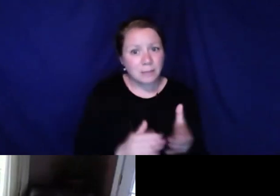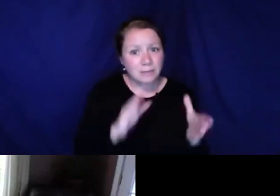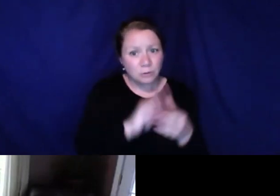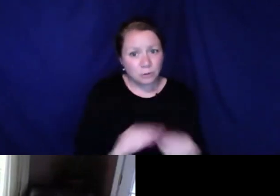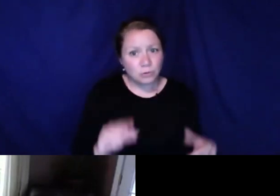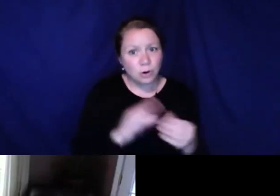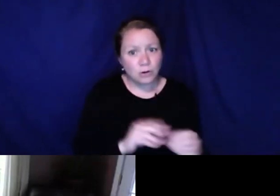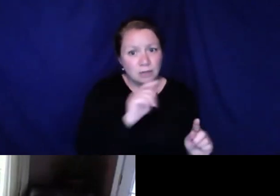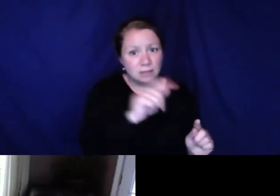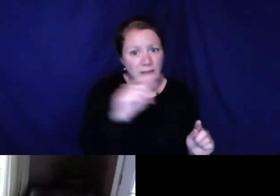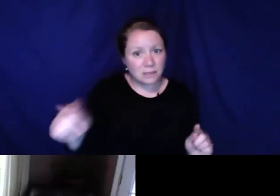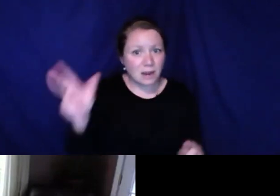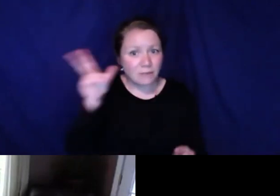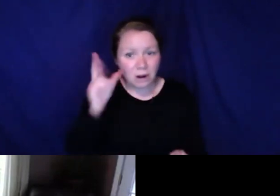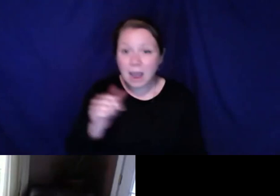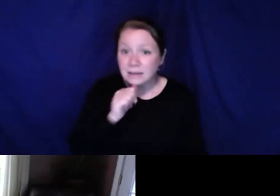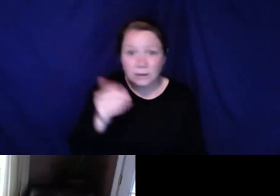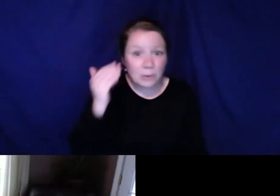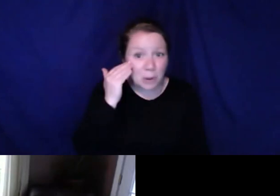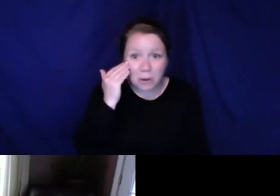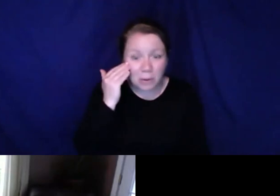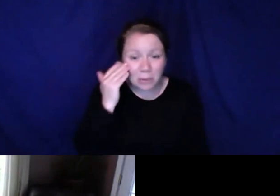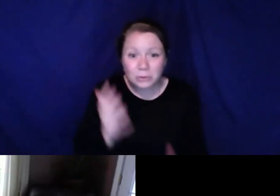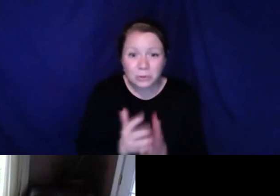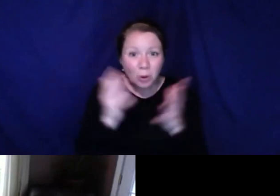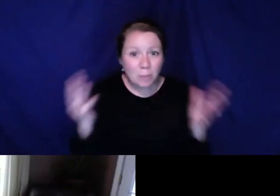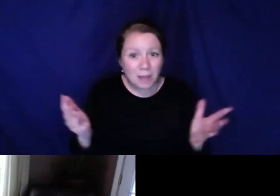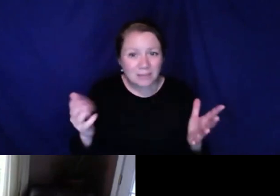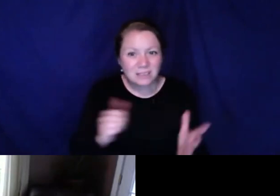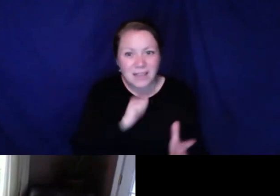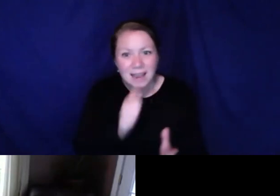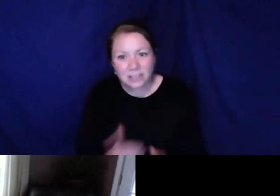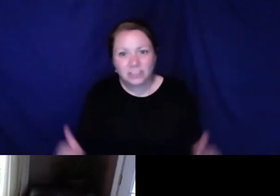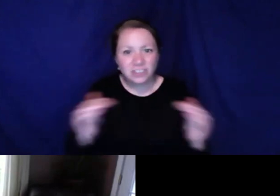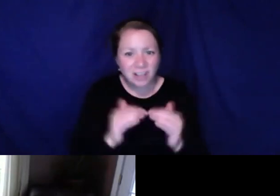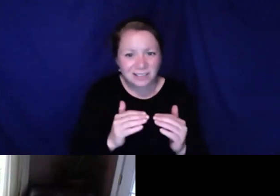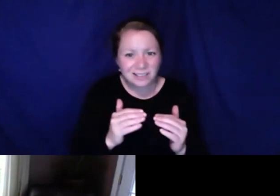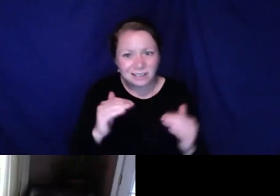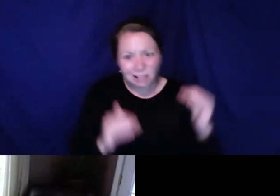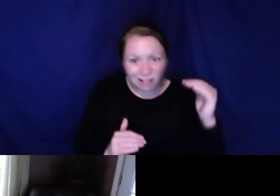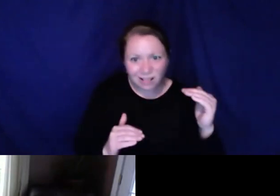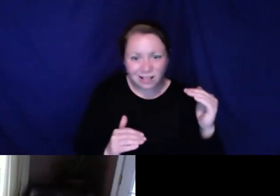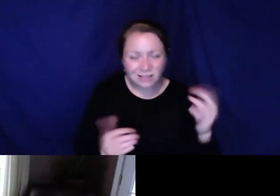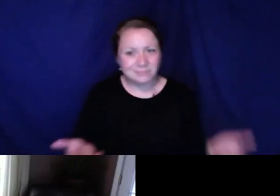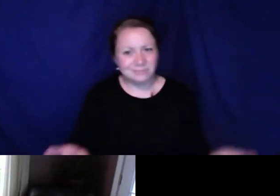say that -- I have been very surprised by some of the stories that have been told. I didn't